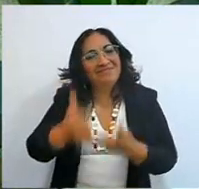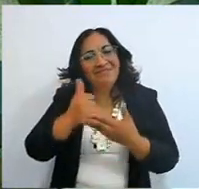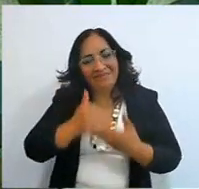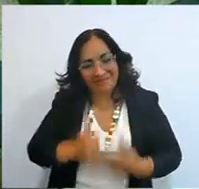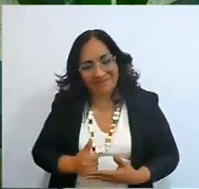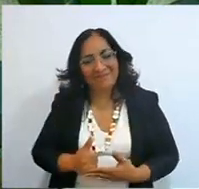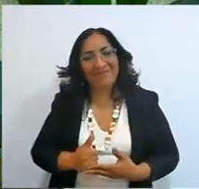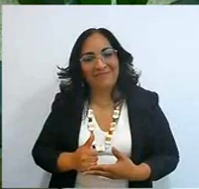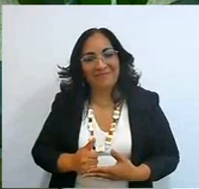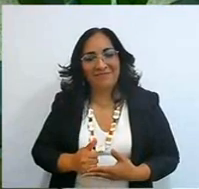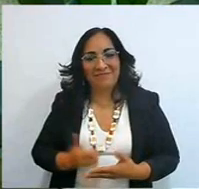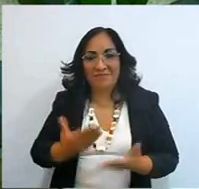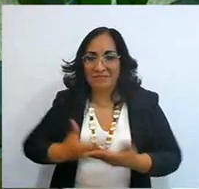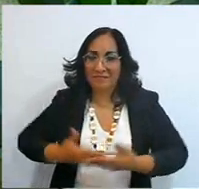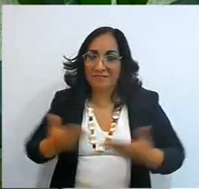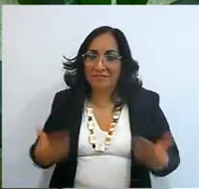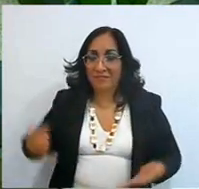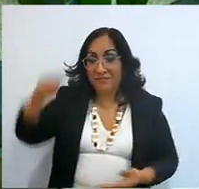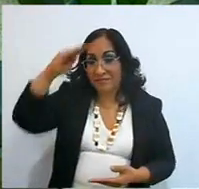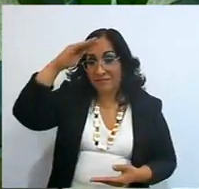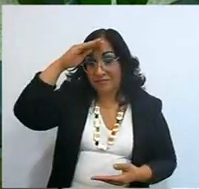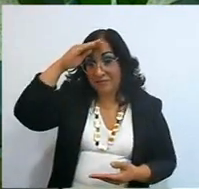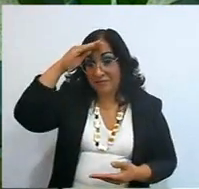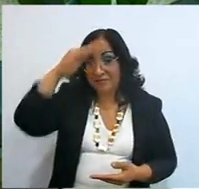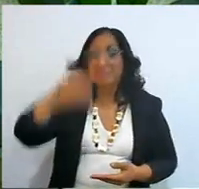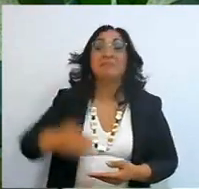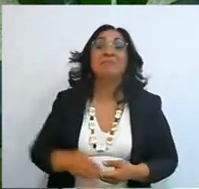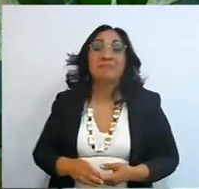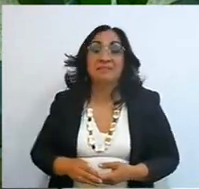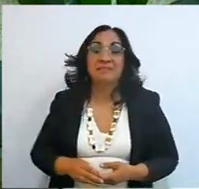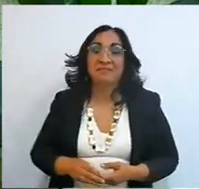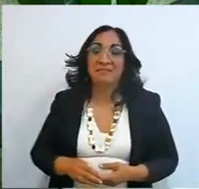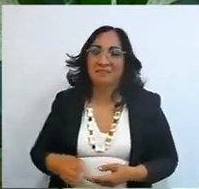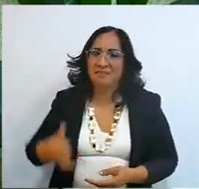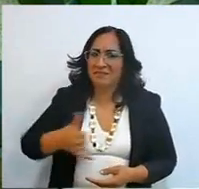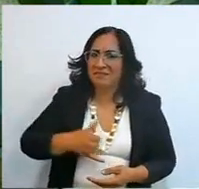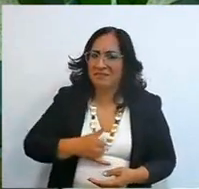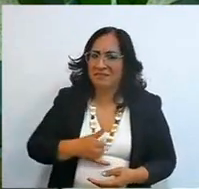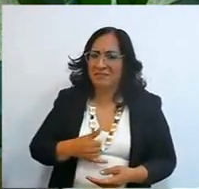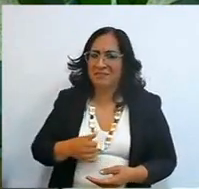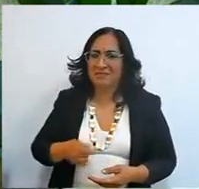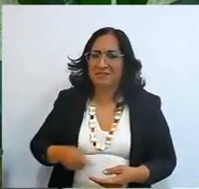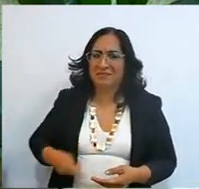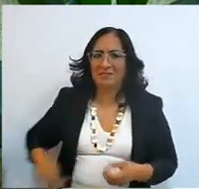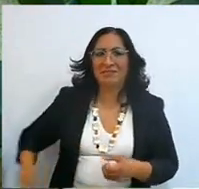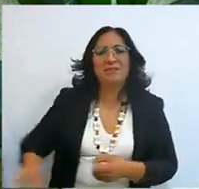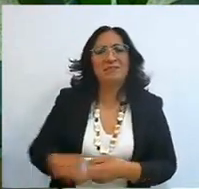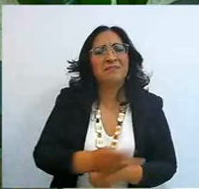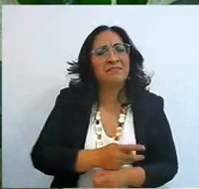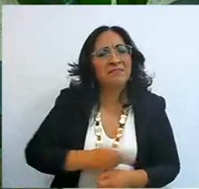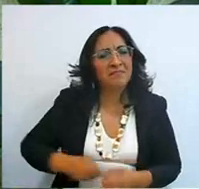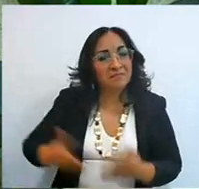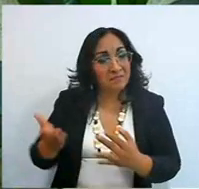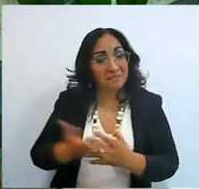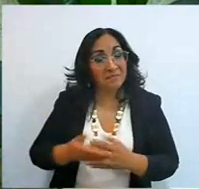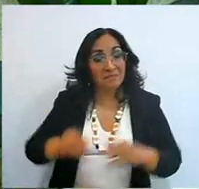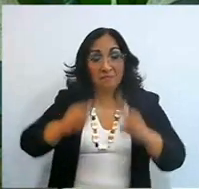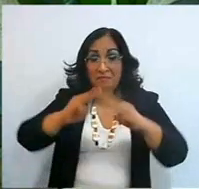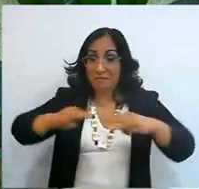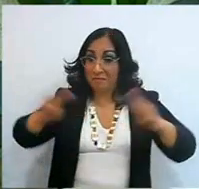and the sea that is seen there all stormy, I will pass through the middle of the sea, and the waters will open,